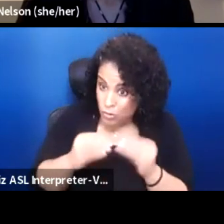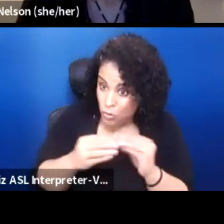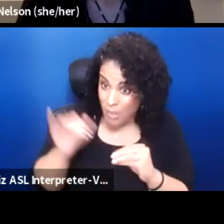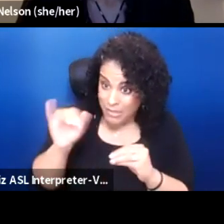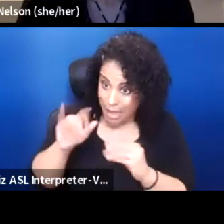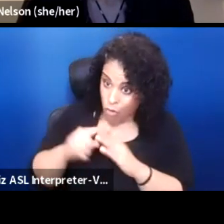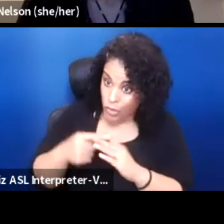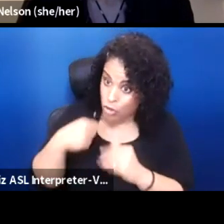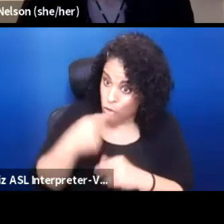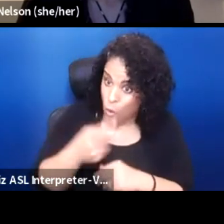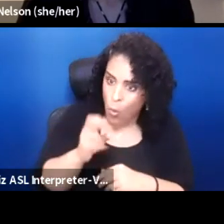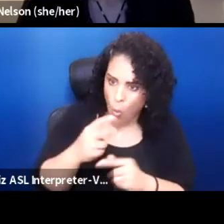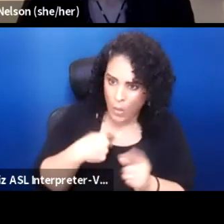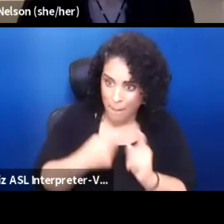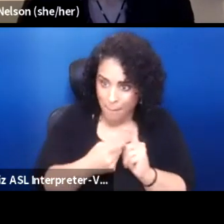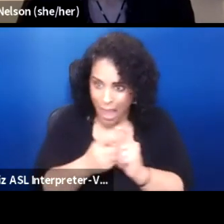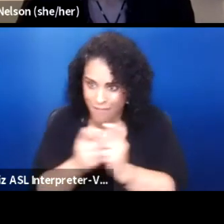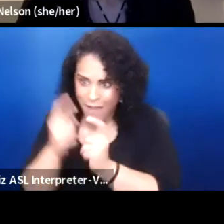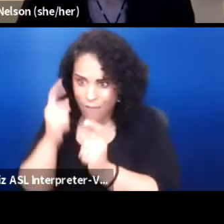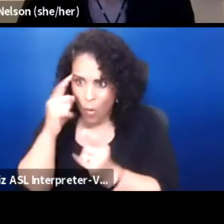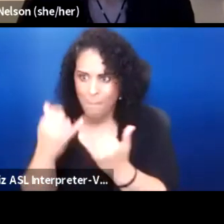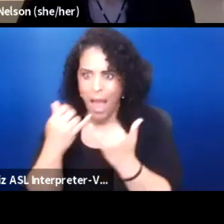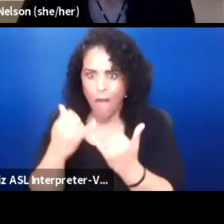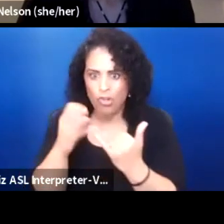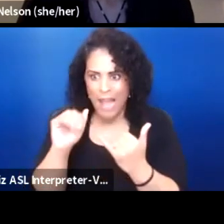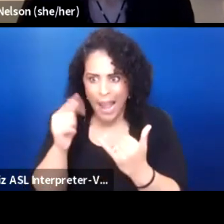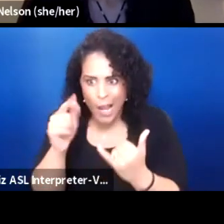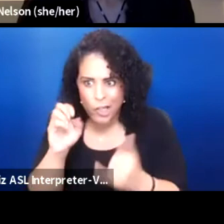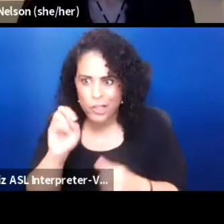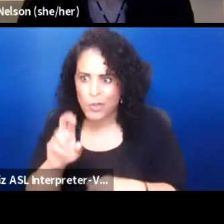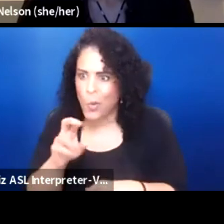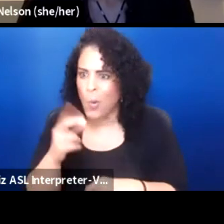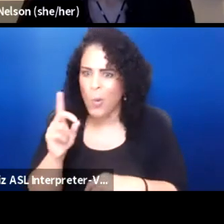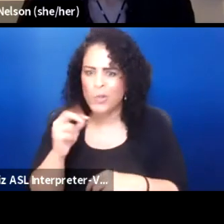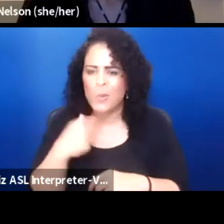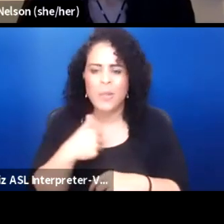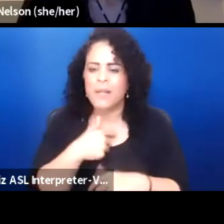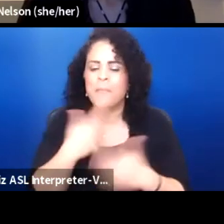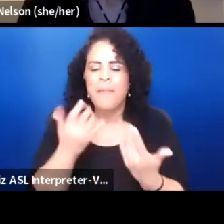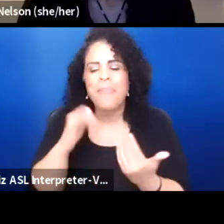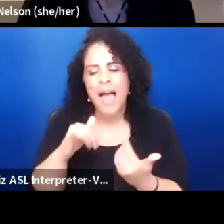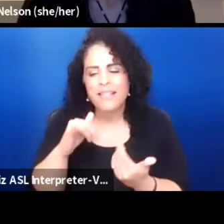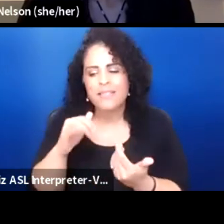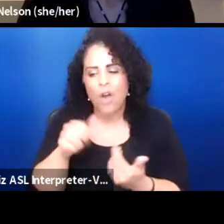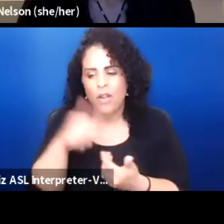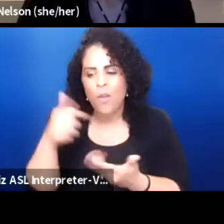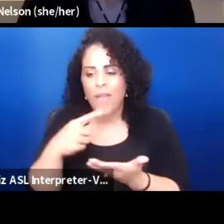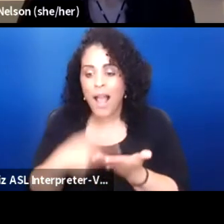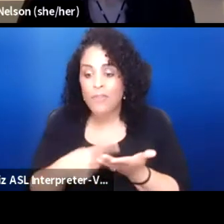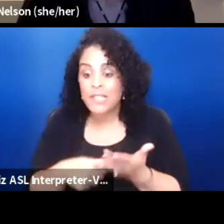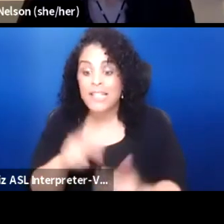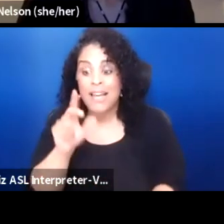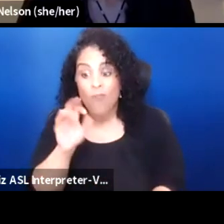or do we modify them for the modern age or do, again, that's a whole conversation of itself. What do you want to see? What do you want to see, Roger?